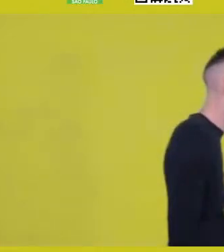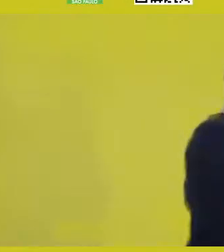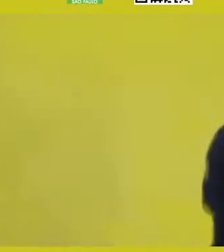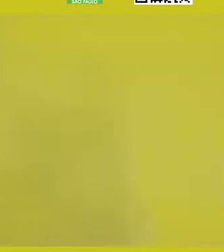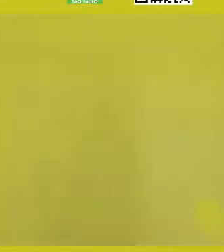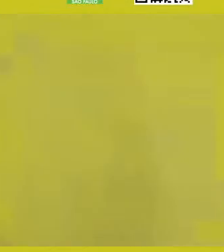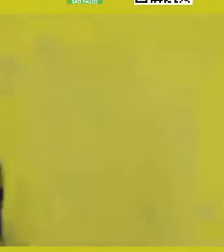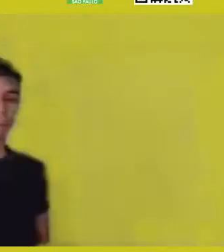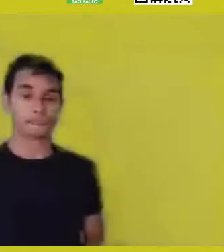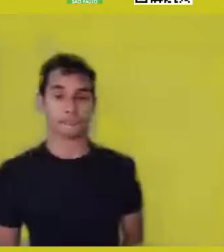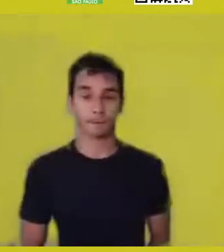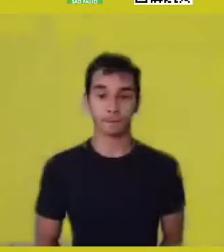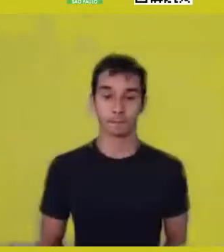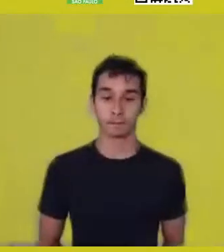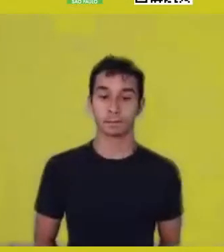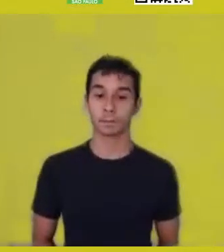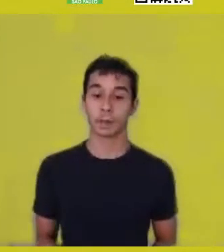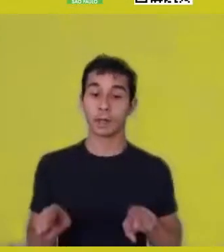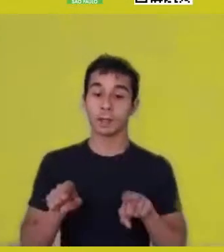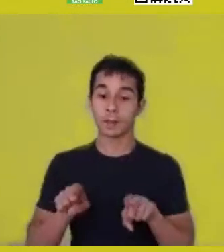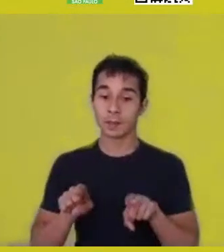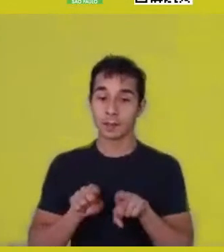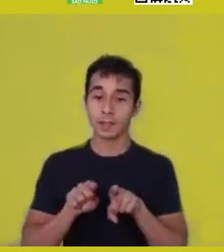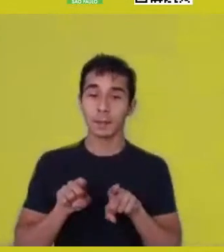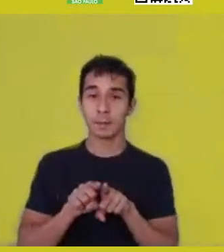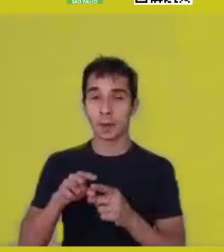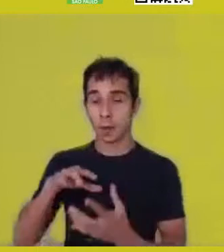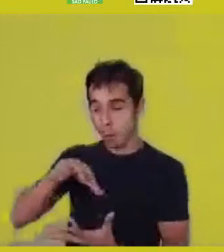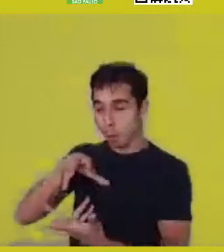In opposition to the sensible world, the world of materiality.